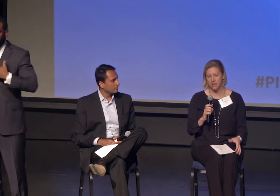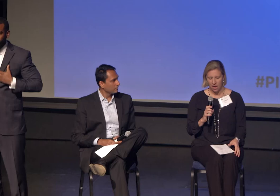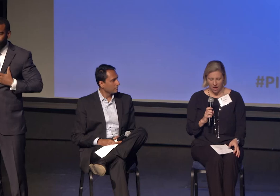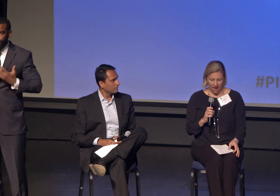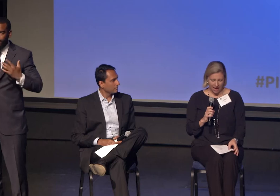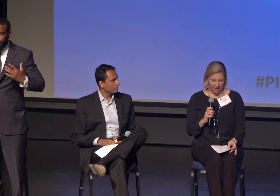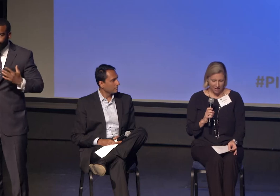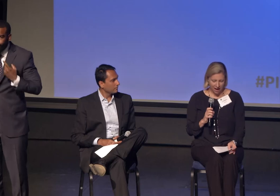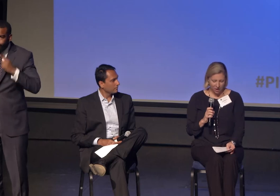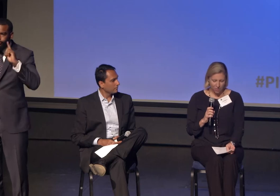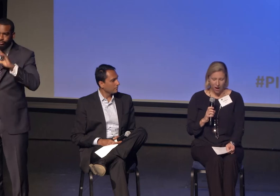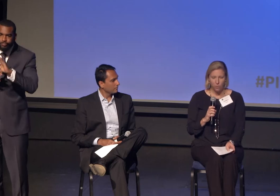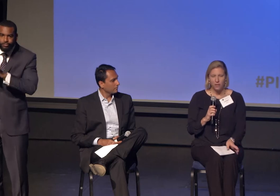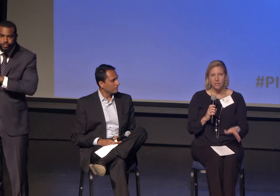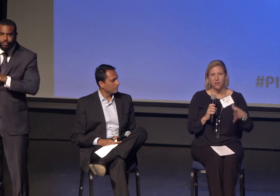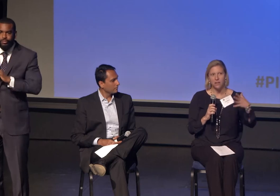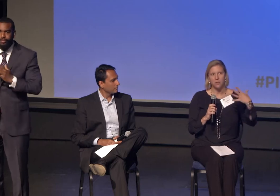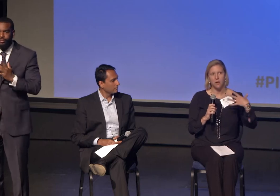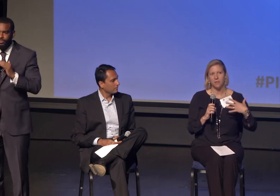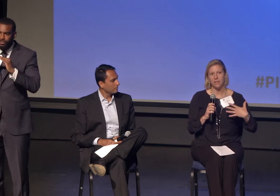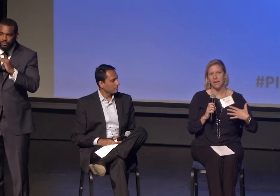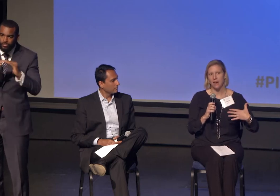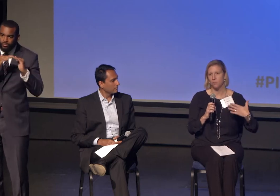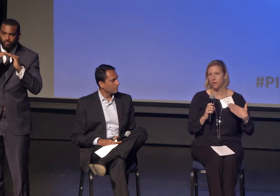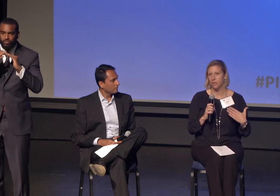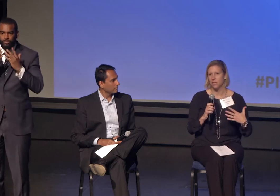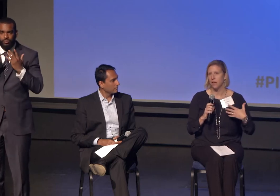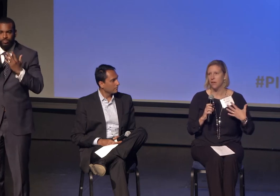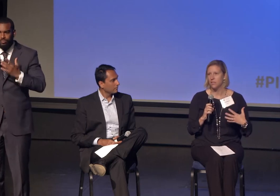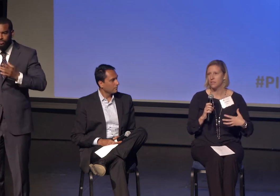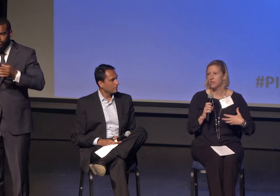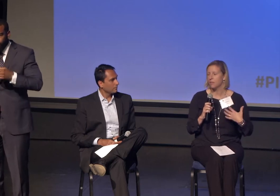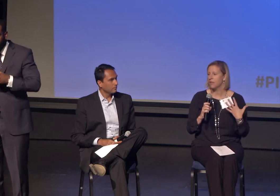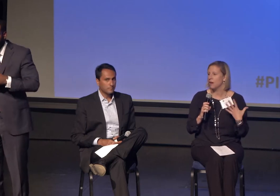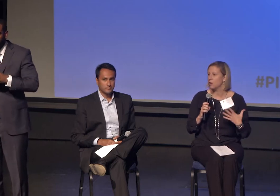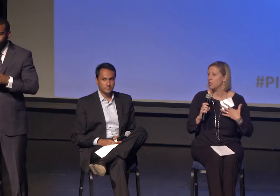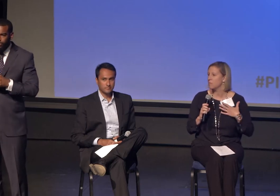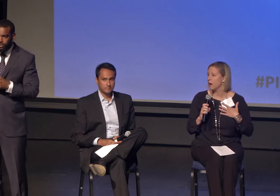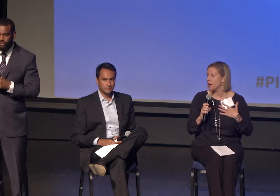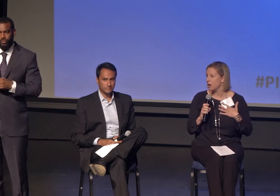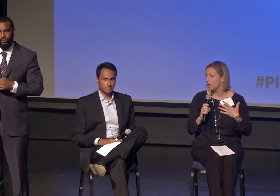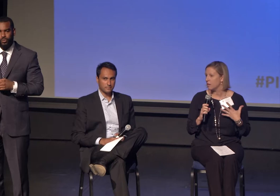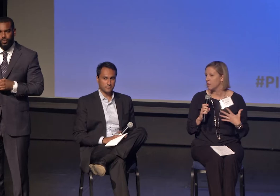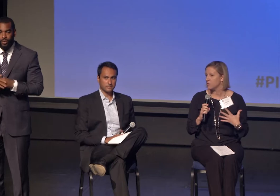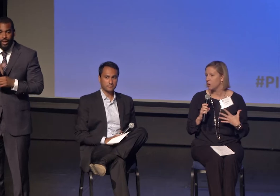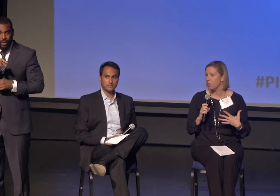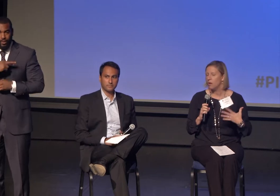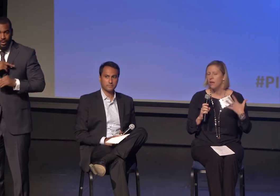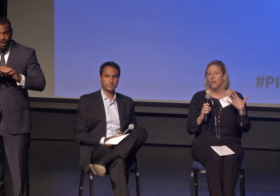I really started to connect religion not just as something that nourished my heart and soul,